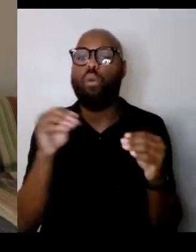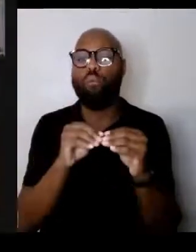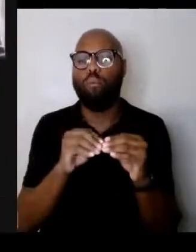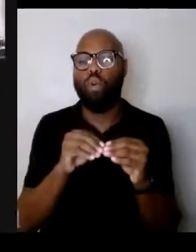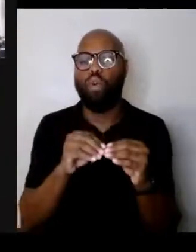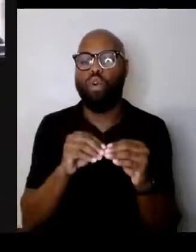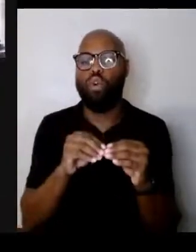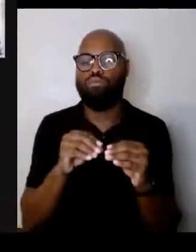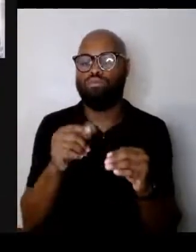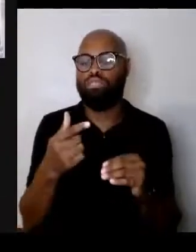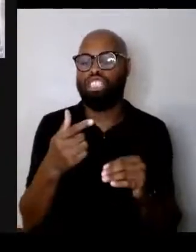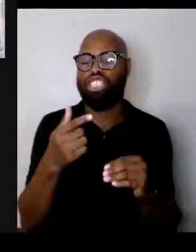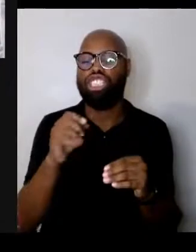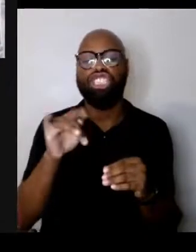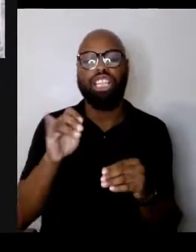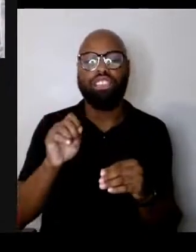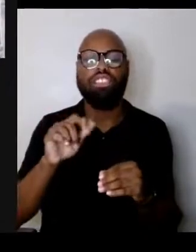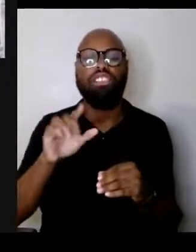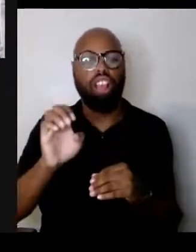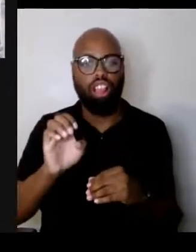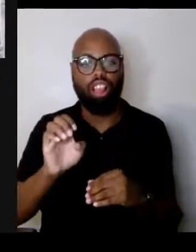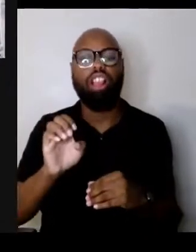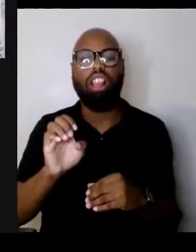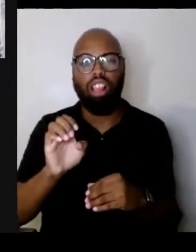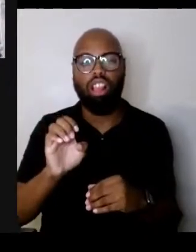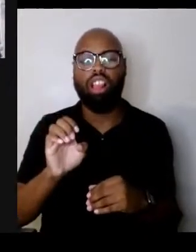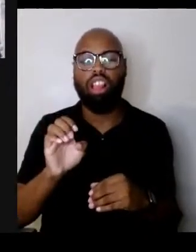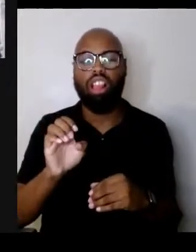Thank you, thank you for that. I want to, just before we turn in a moment